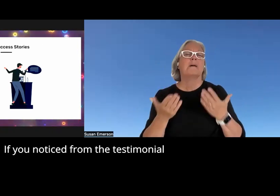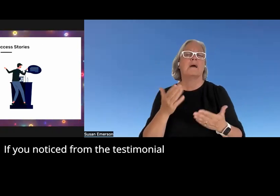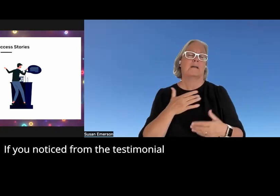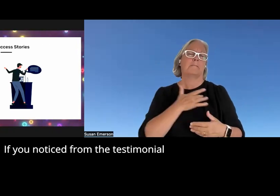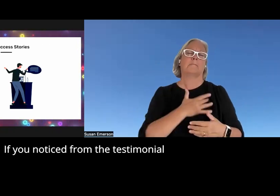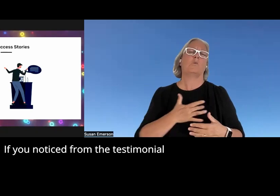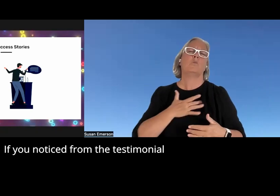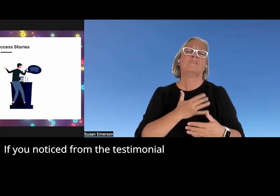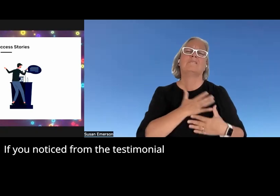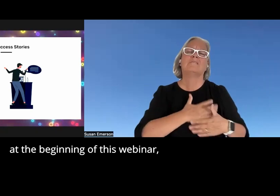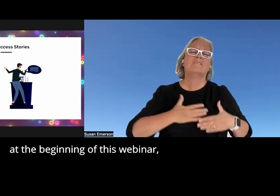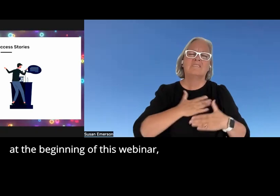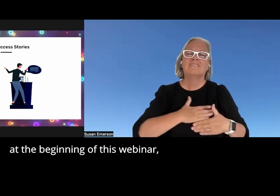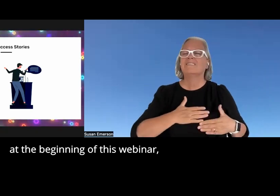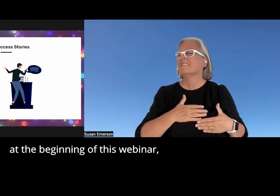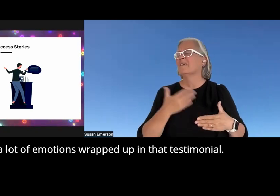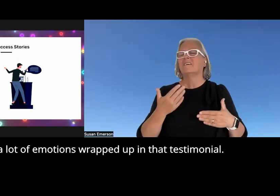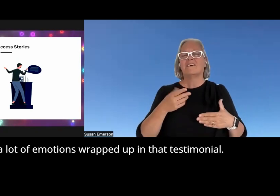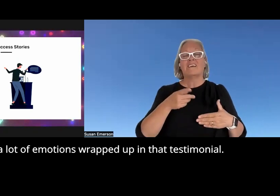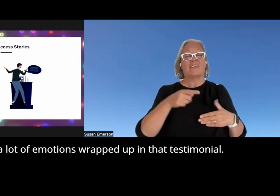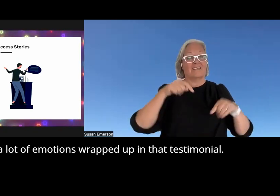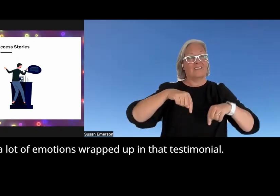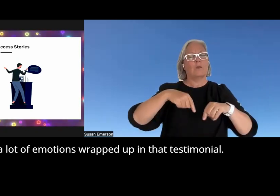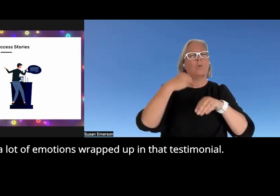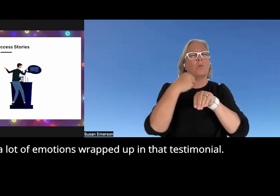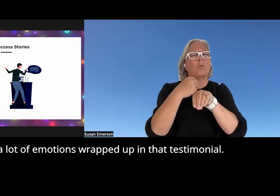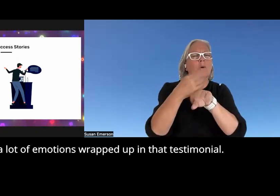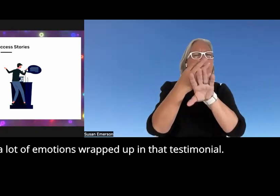noticed from the testimonial at the beginning of this webinar there were a lot of emotions wrapped